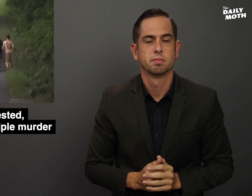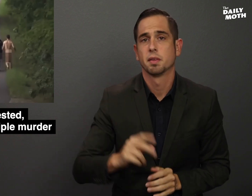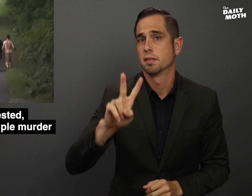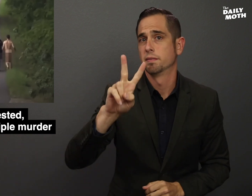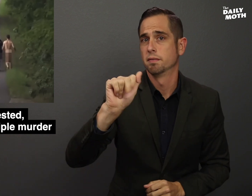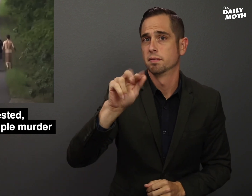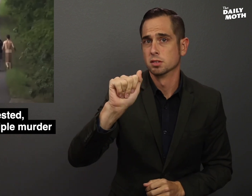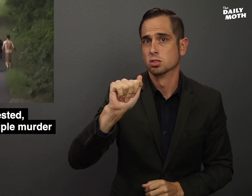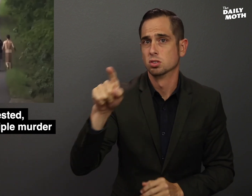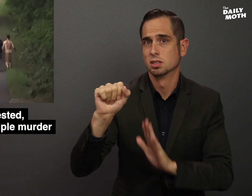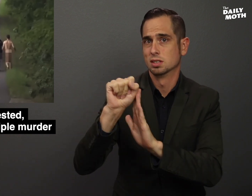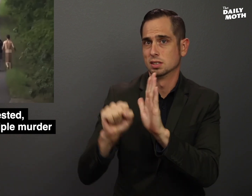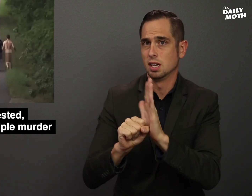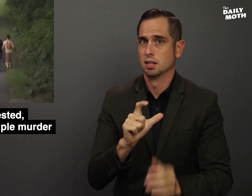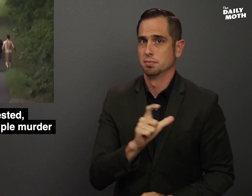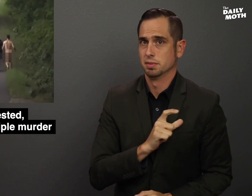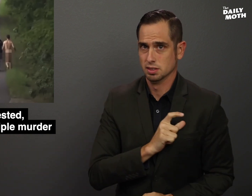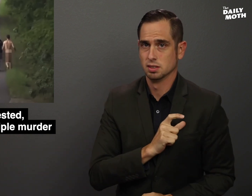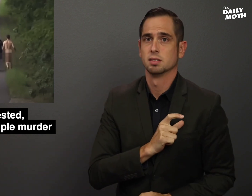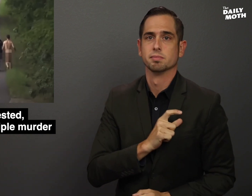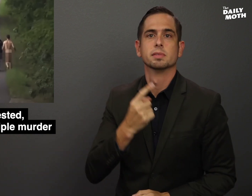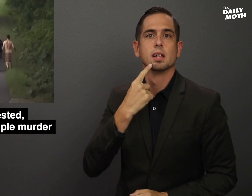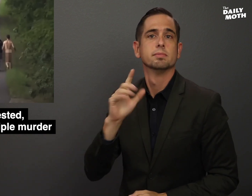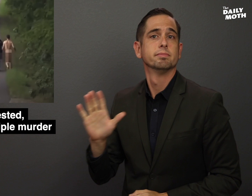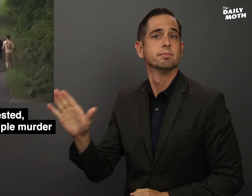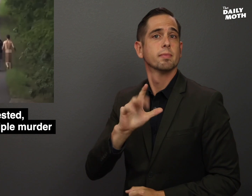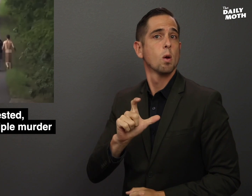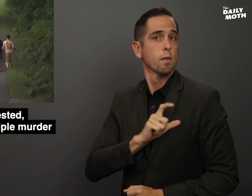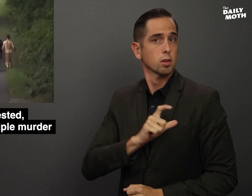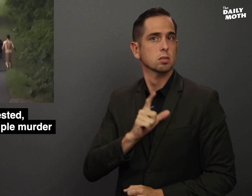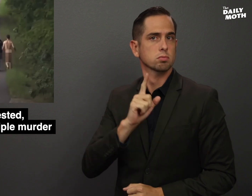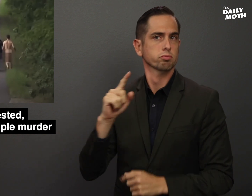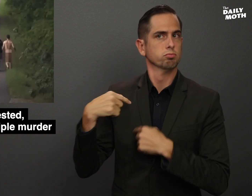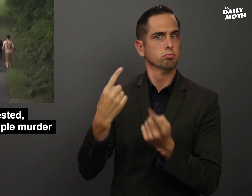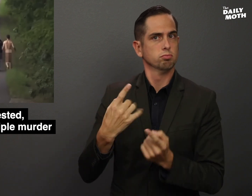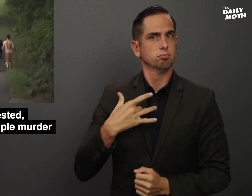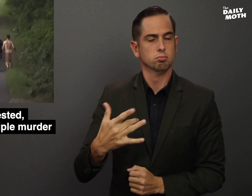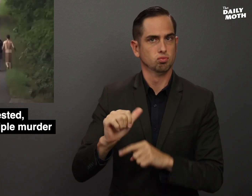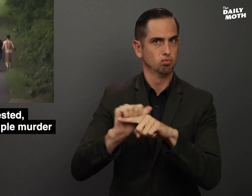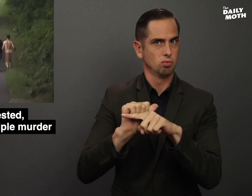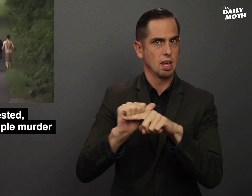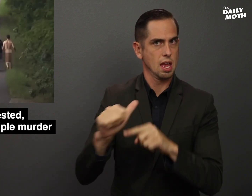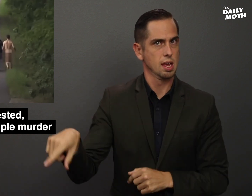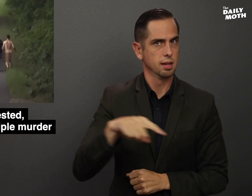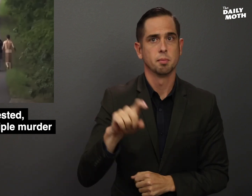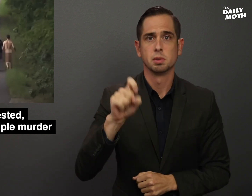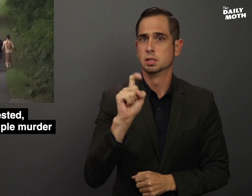The Virginia State Police said their officers are trained